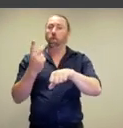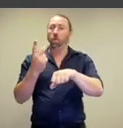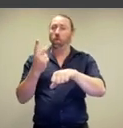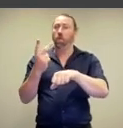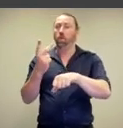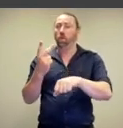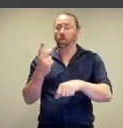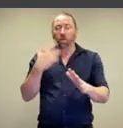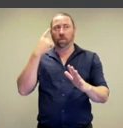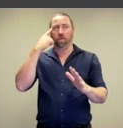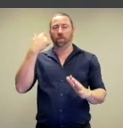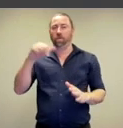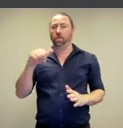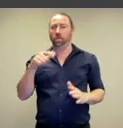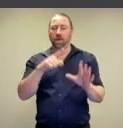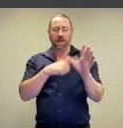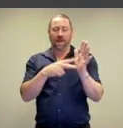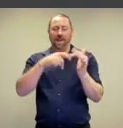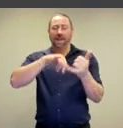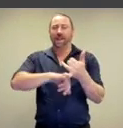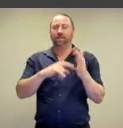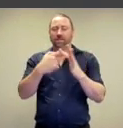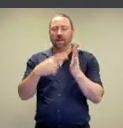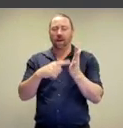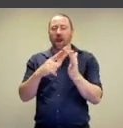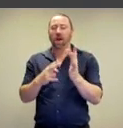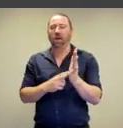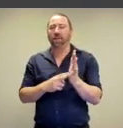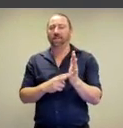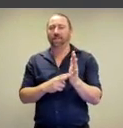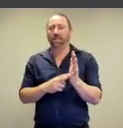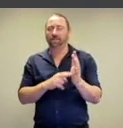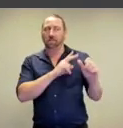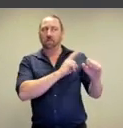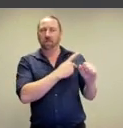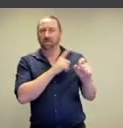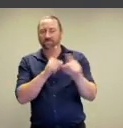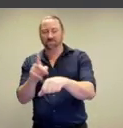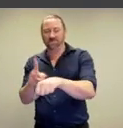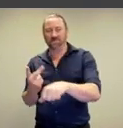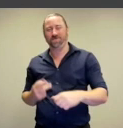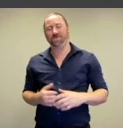use of blue immediately calls to mind